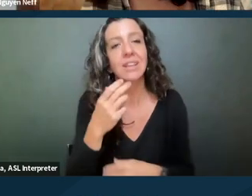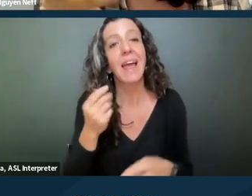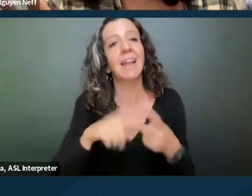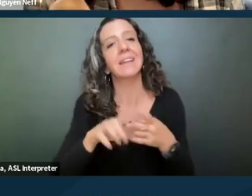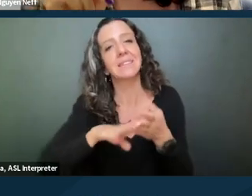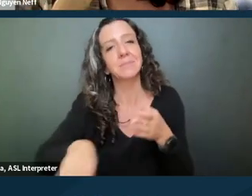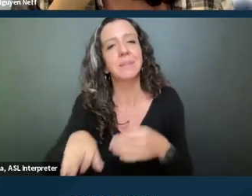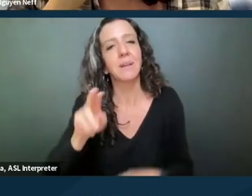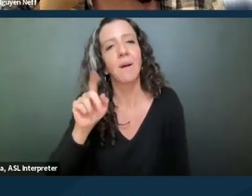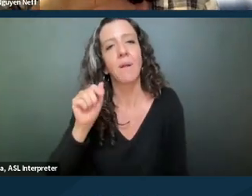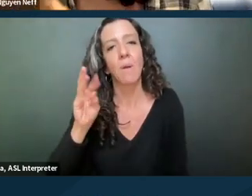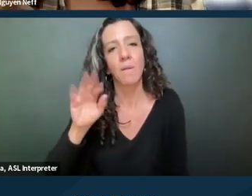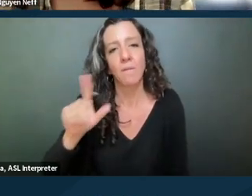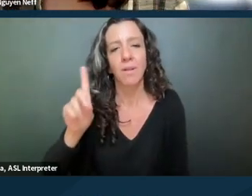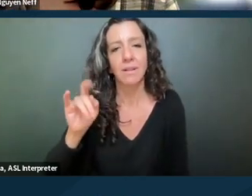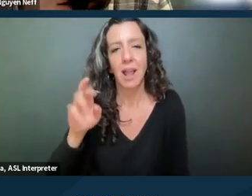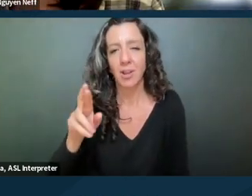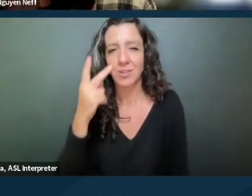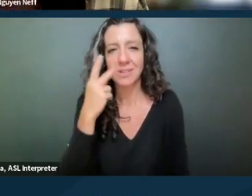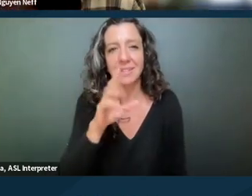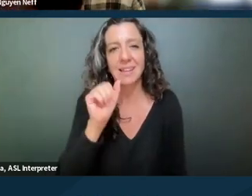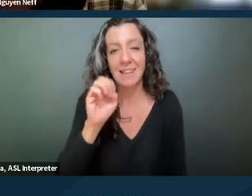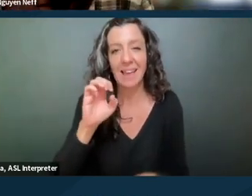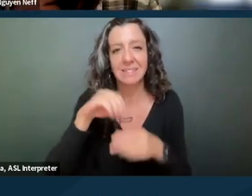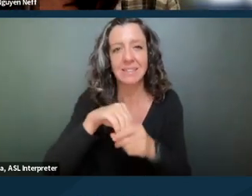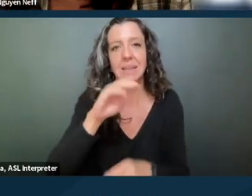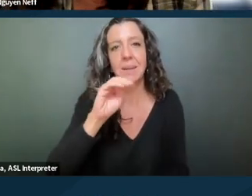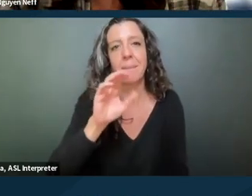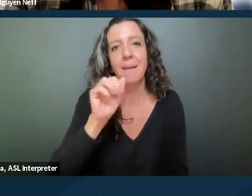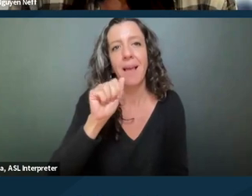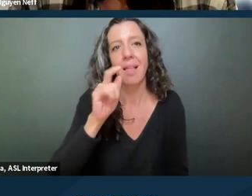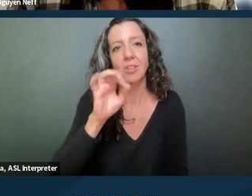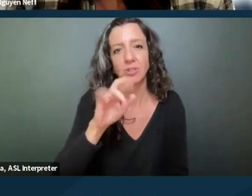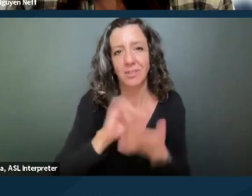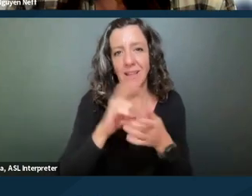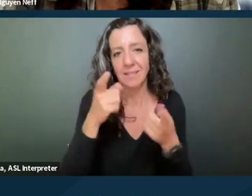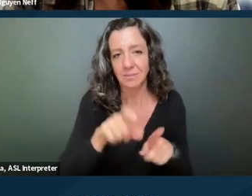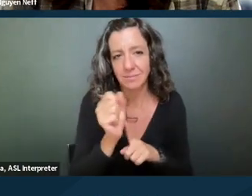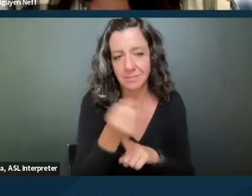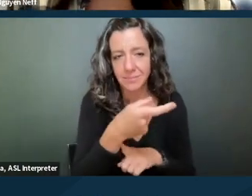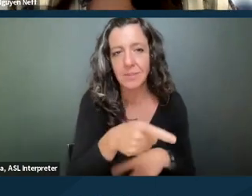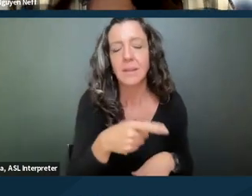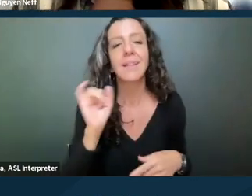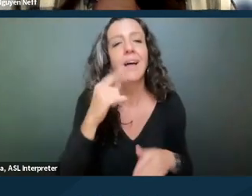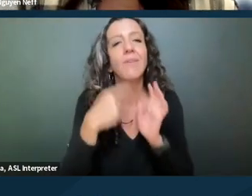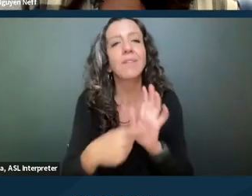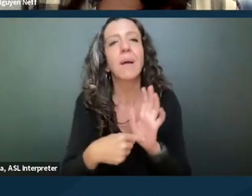So I cite here to case McAlister where this happened. So you know, this could be a situation where, you know,